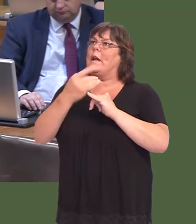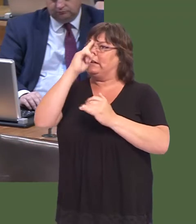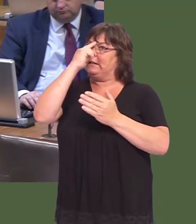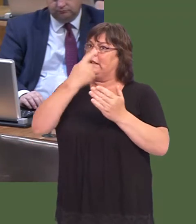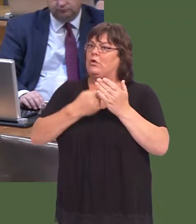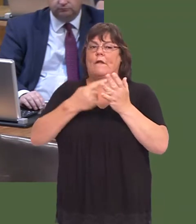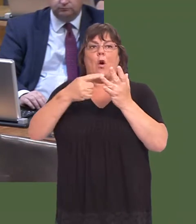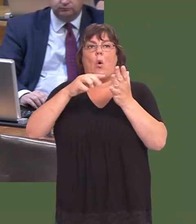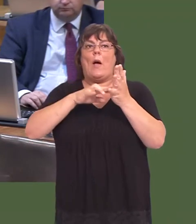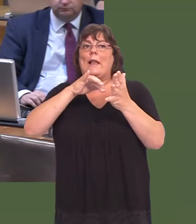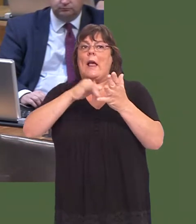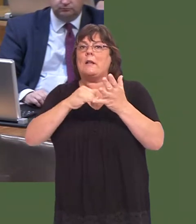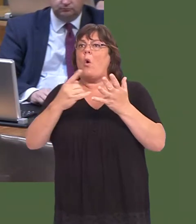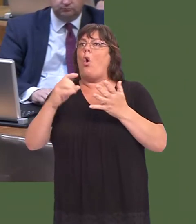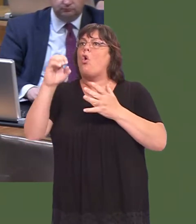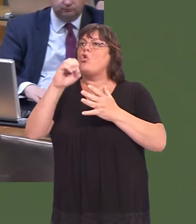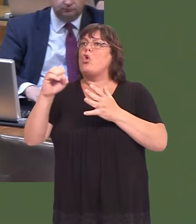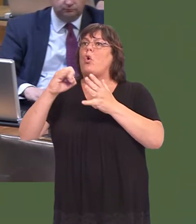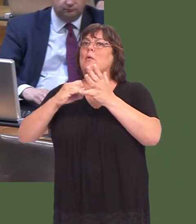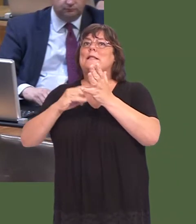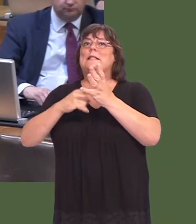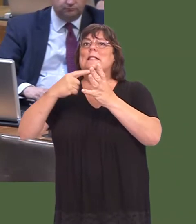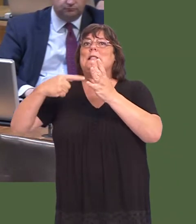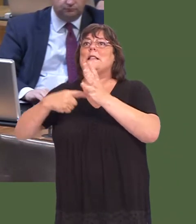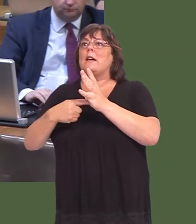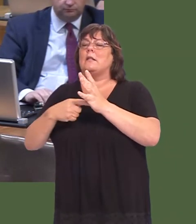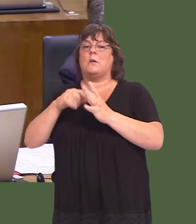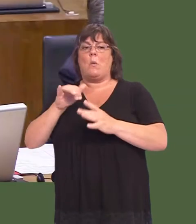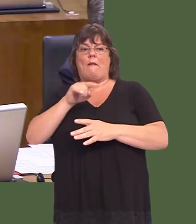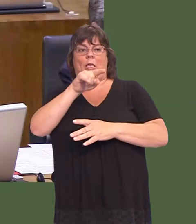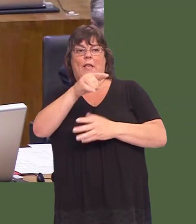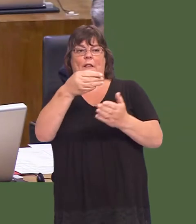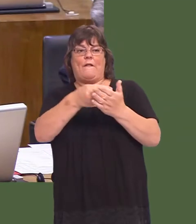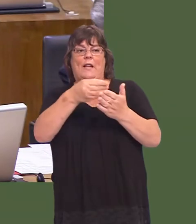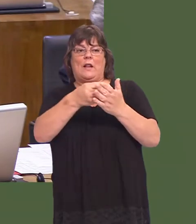will be given by the ONS or Eurostat as to whether this financial deal will be on or